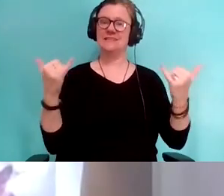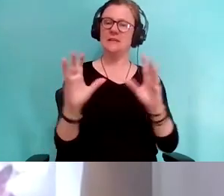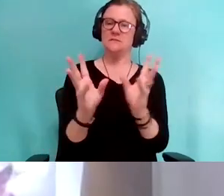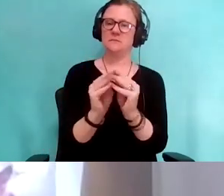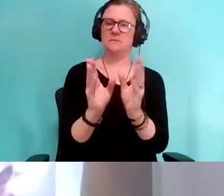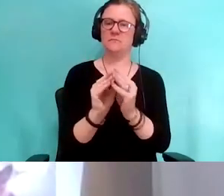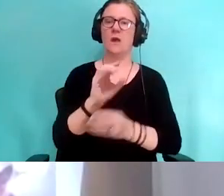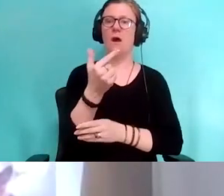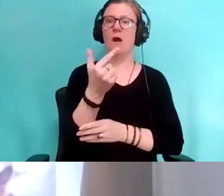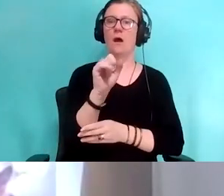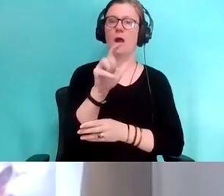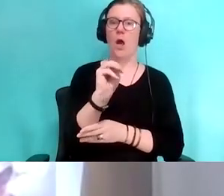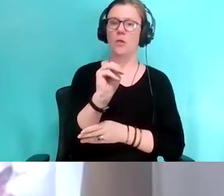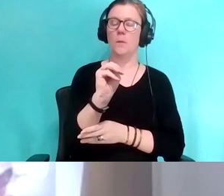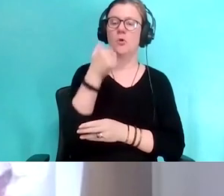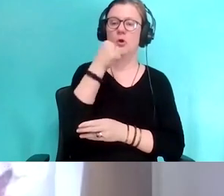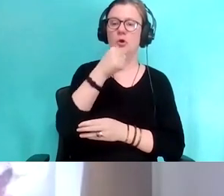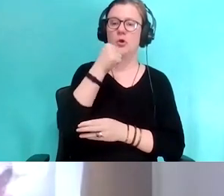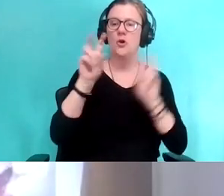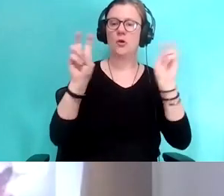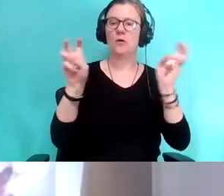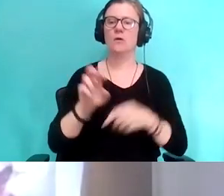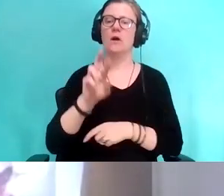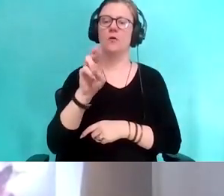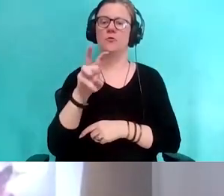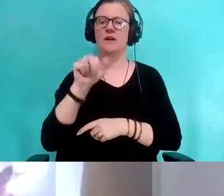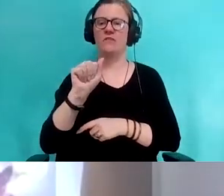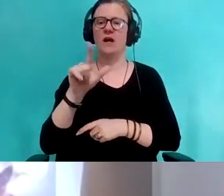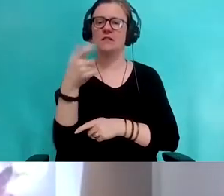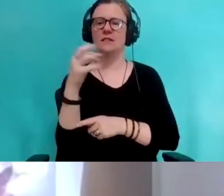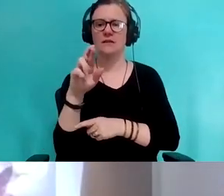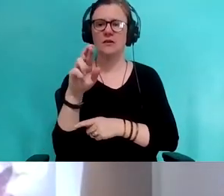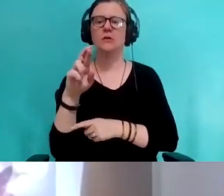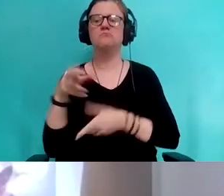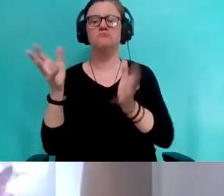conversation with David Mitchell. I'm Daniella Mazzio, going to self describe my appearance.